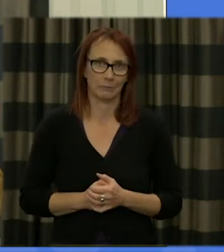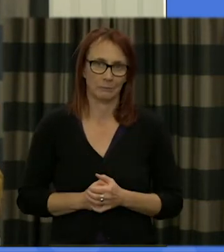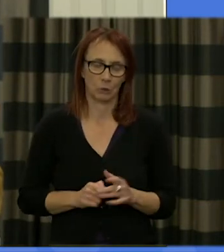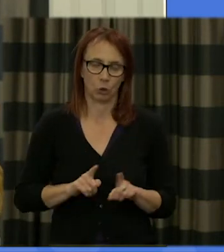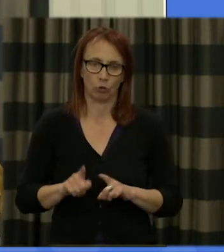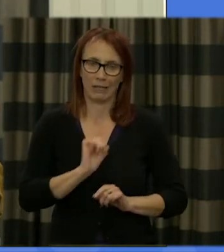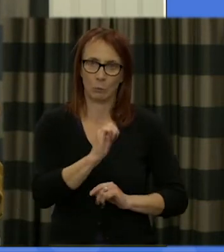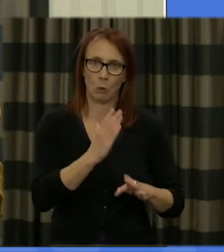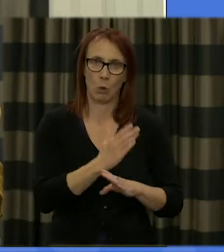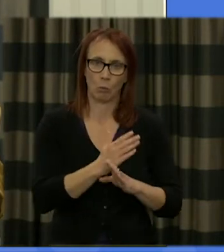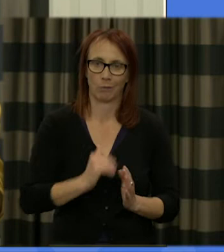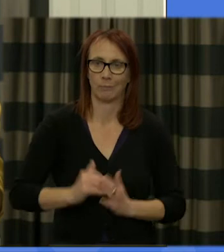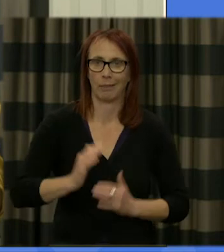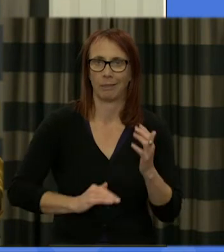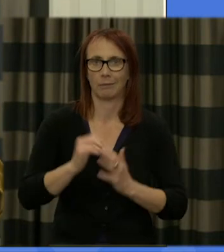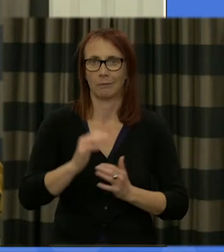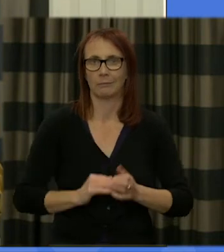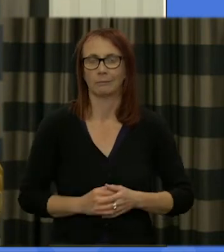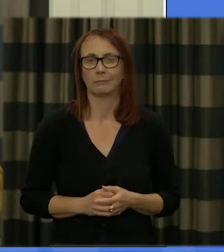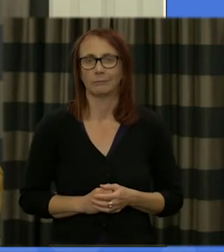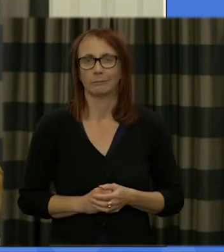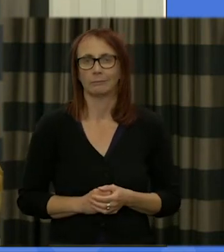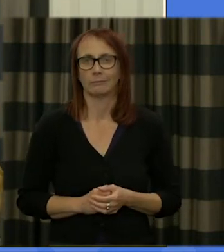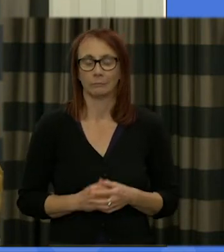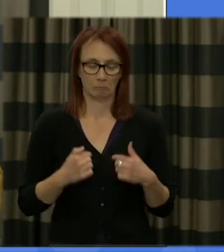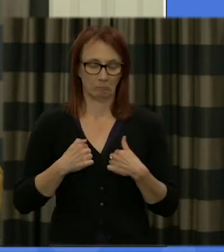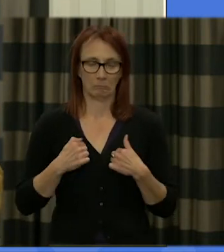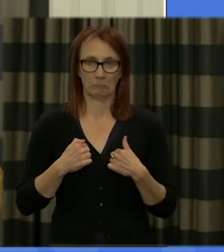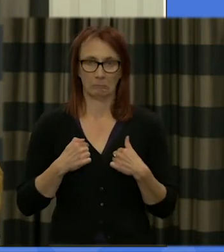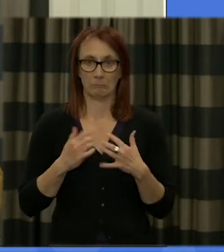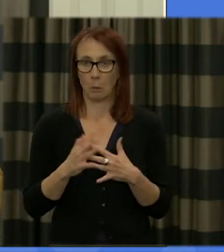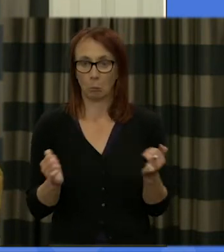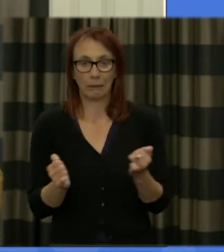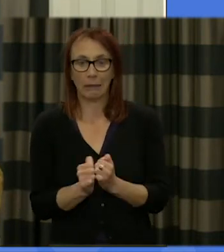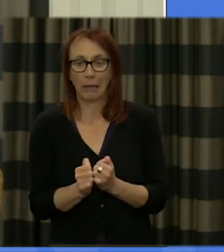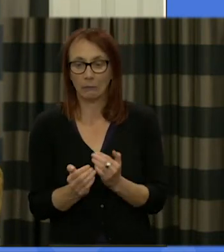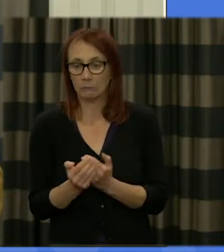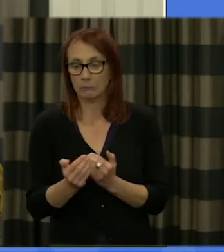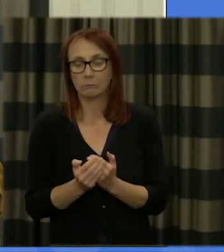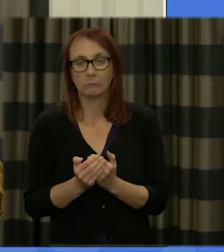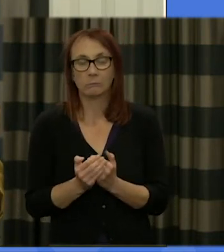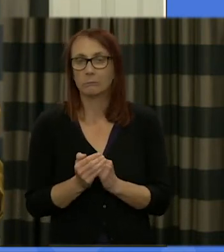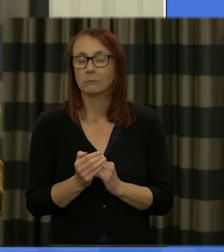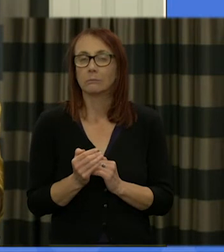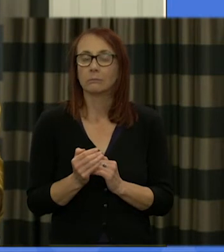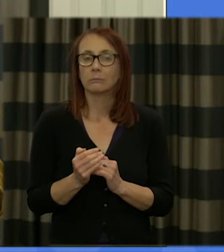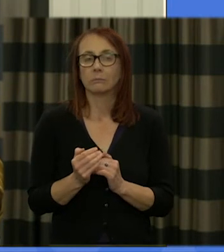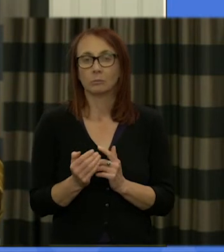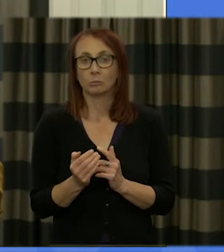work that necklace already done with you so what I'll be looking to do over the next couple of days is probably threefold